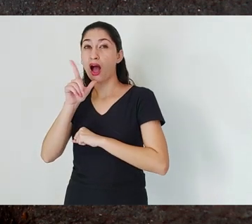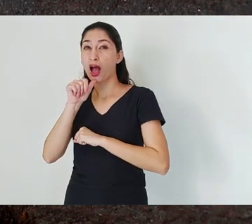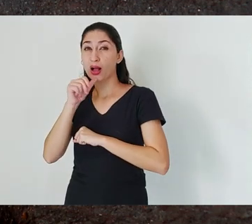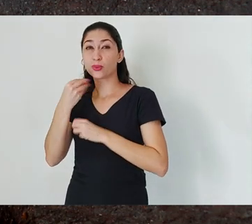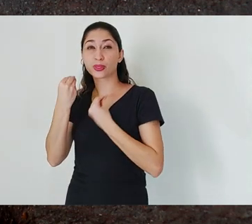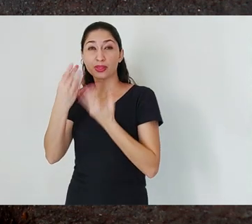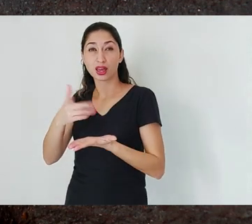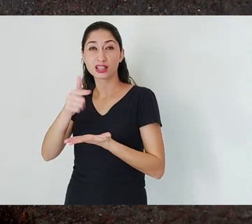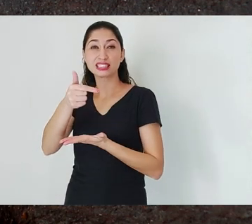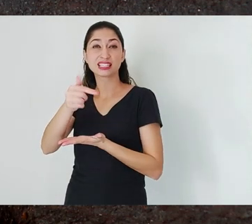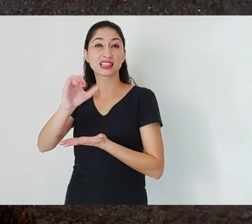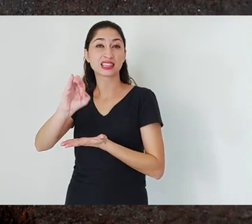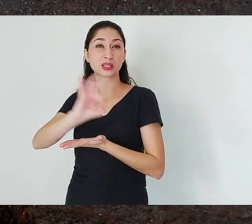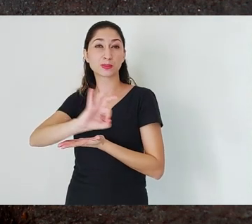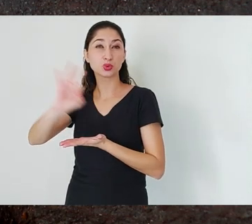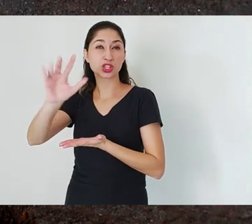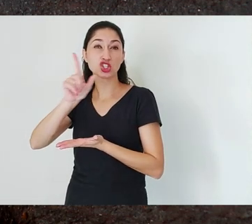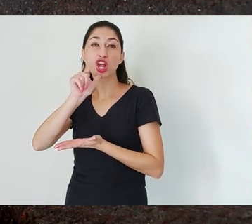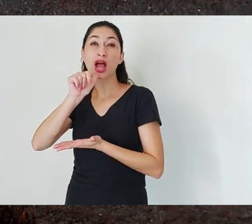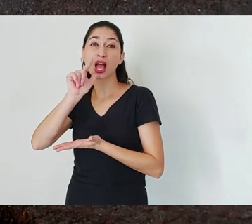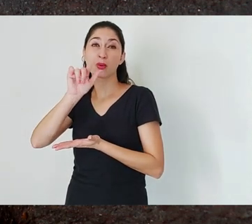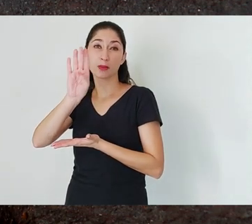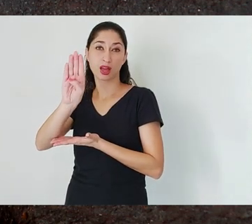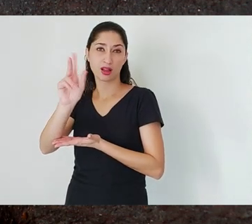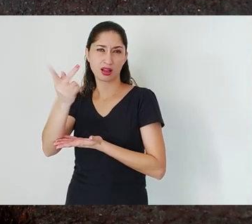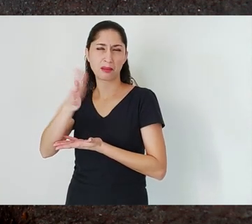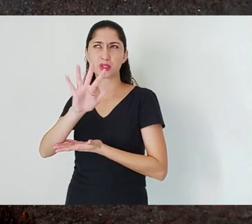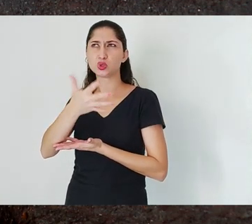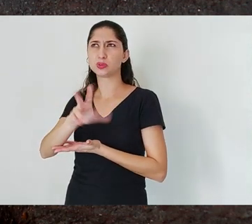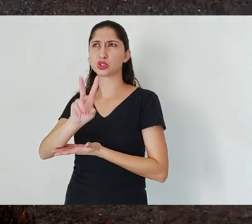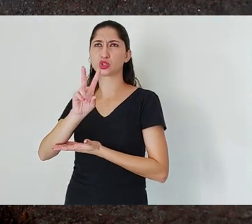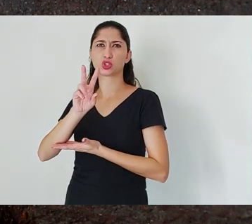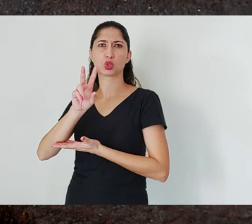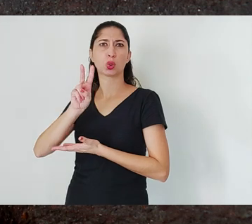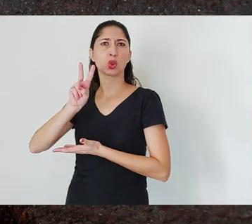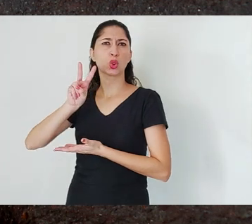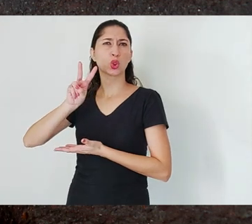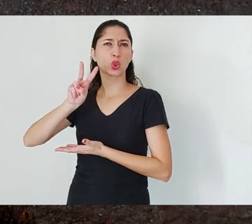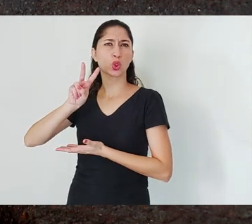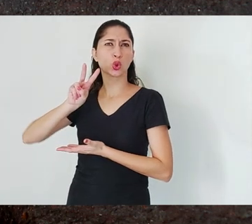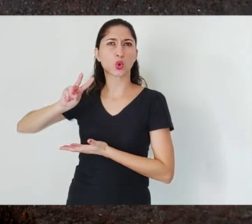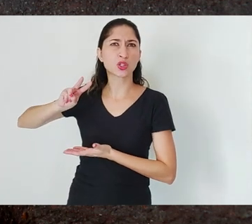If we do a quick calculation, around two and a half million people are supplied by